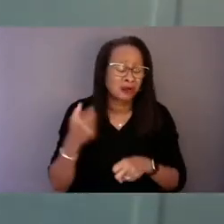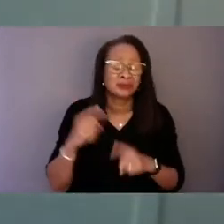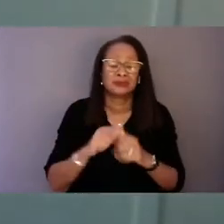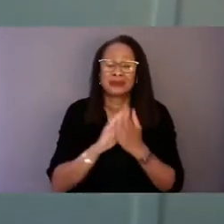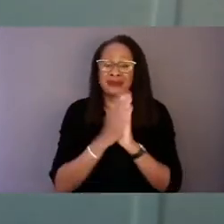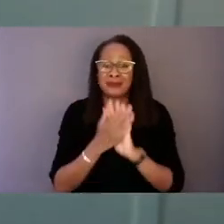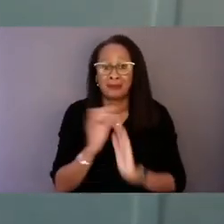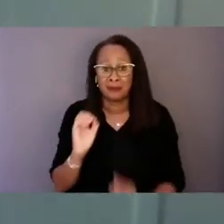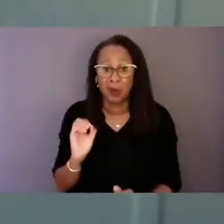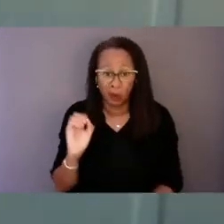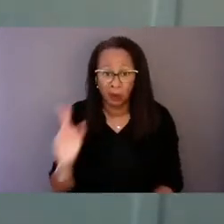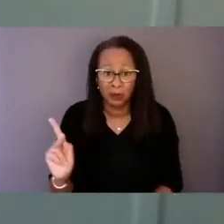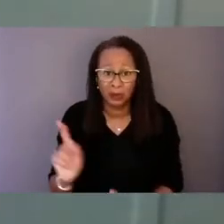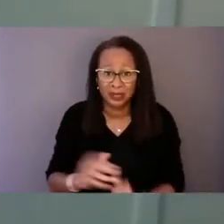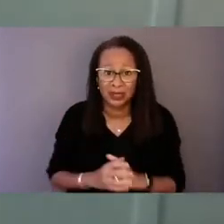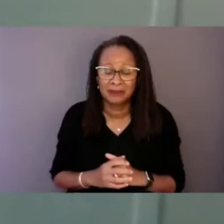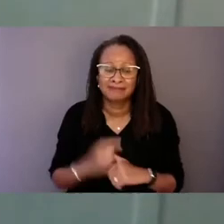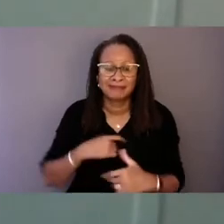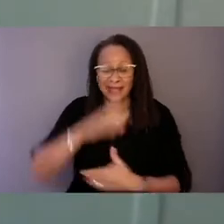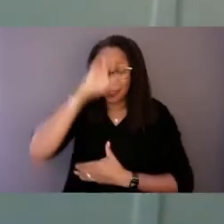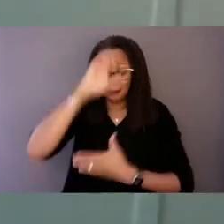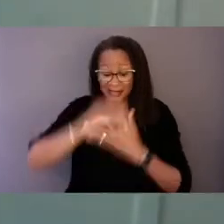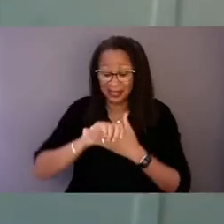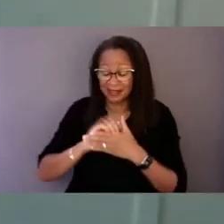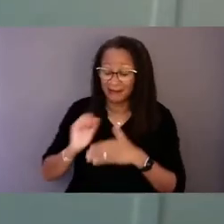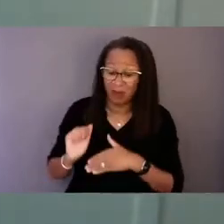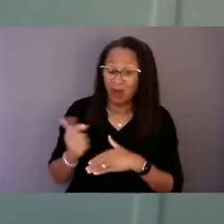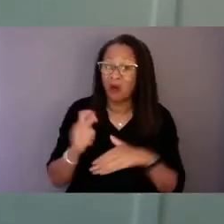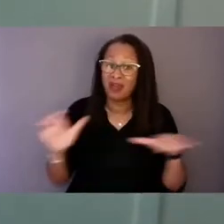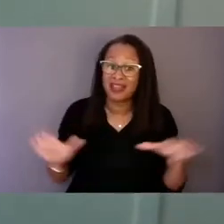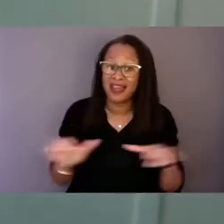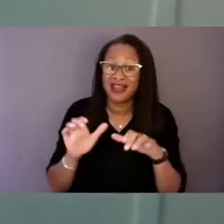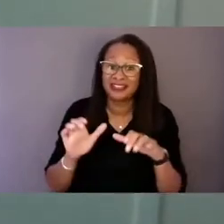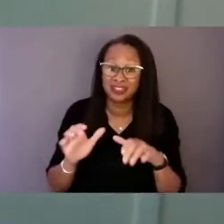I believe all the actions of the first responders and the victim advocate there that night